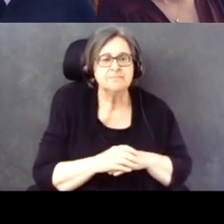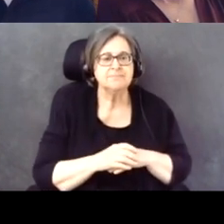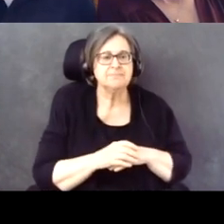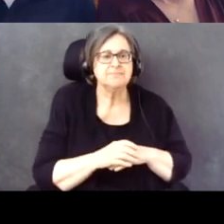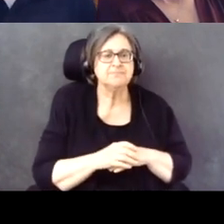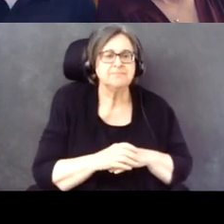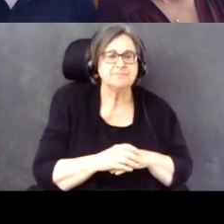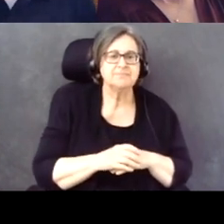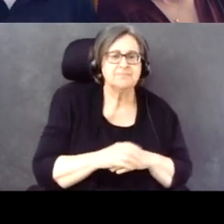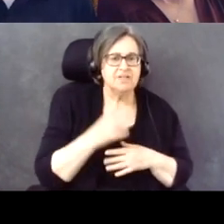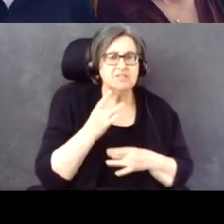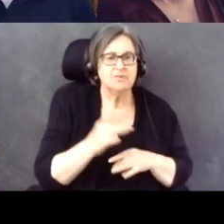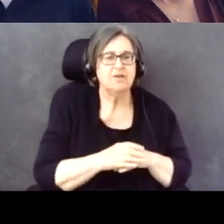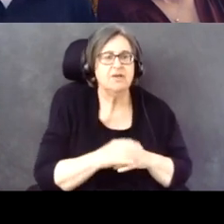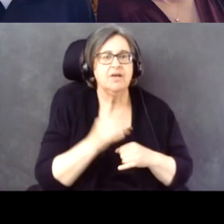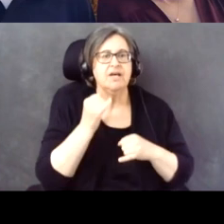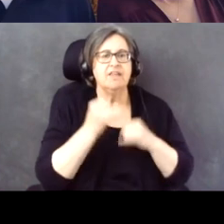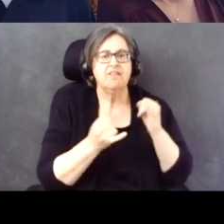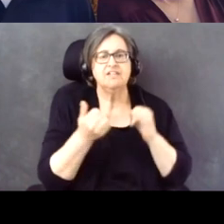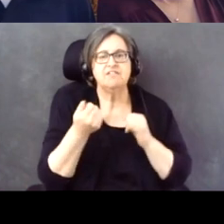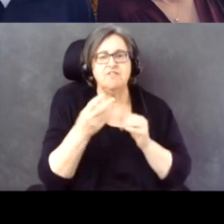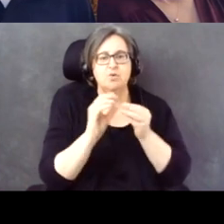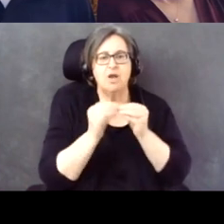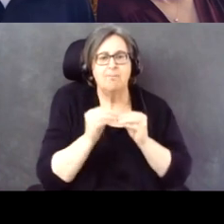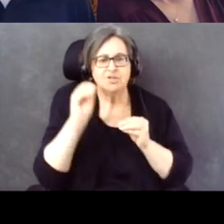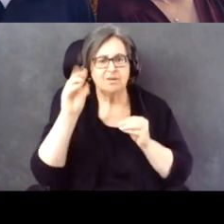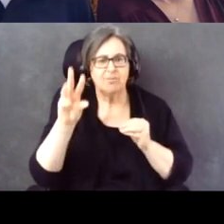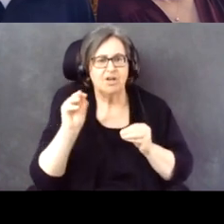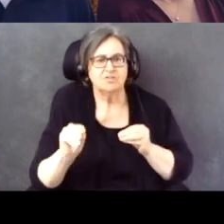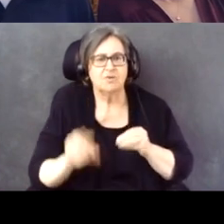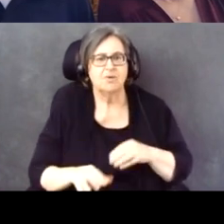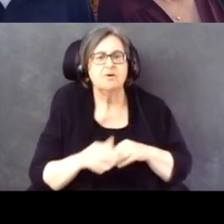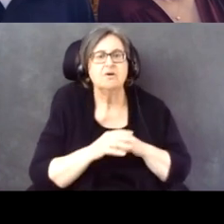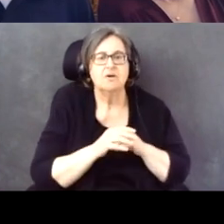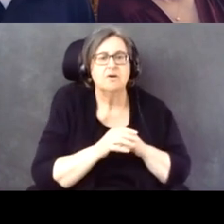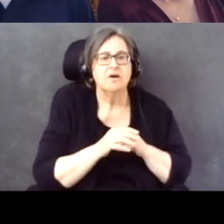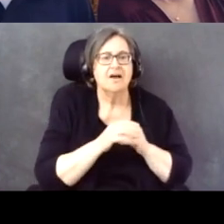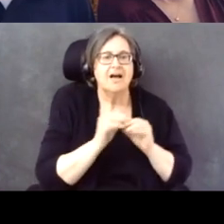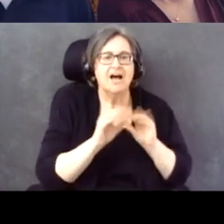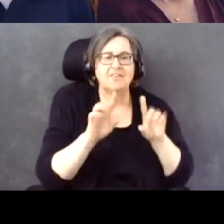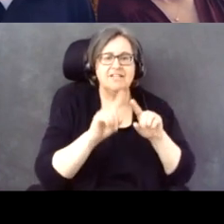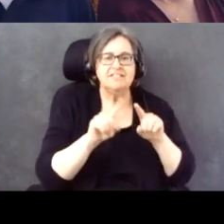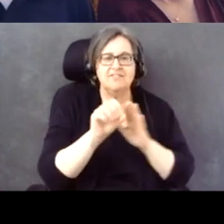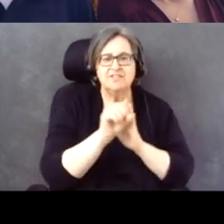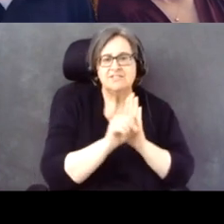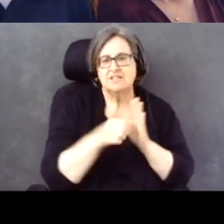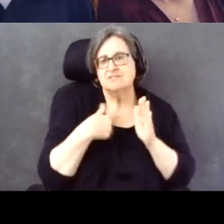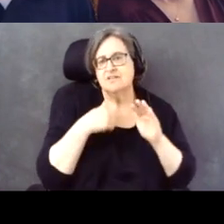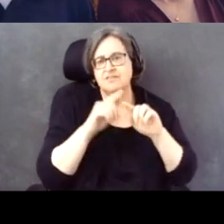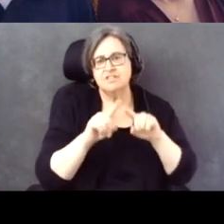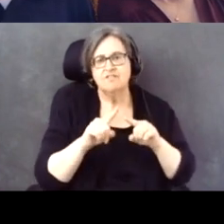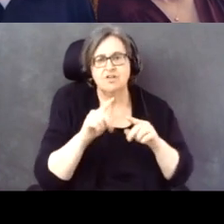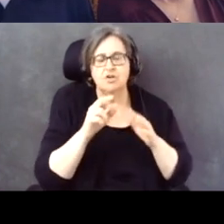The last few numbers here, obviously, different states and different rules on mail in ballot